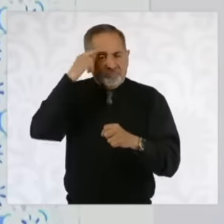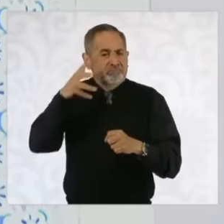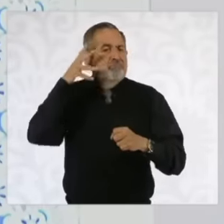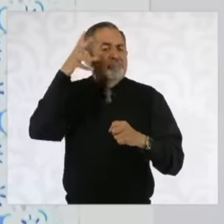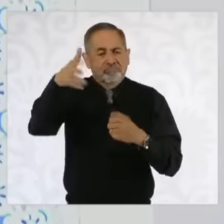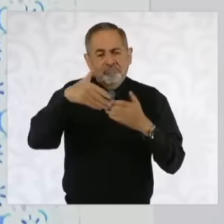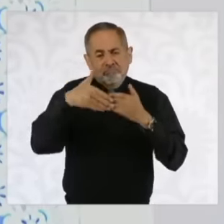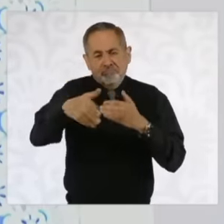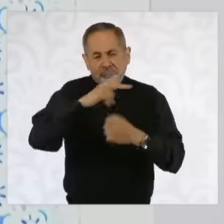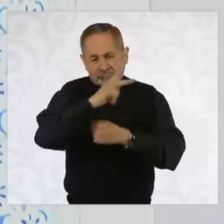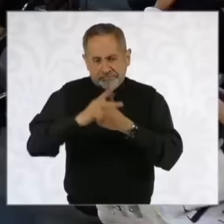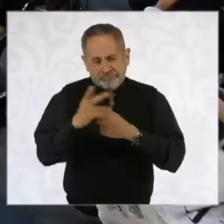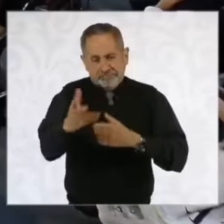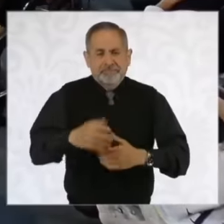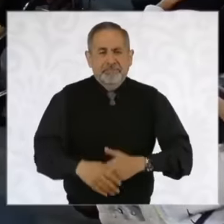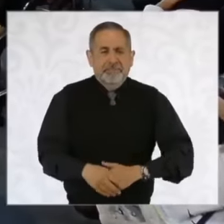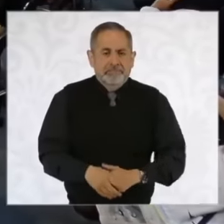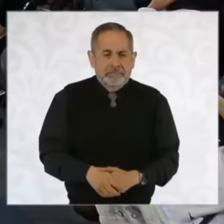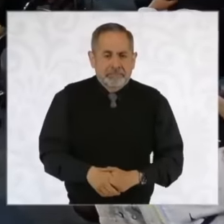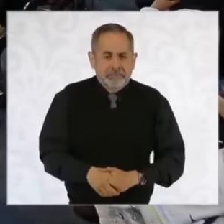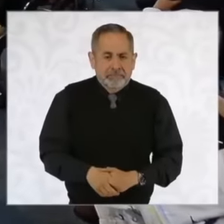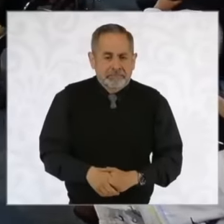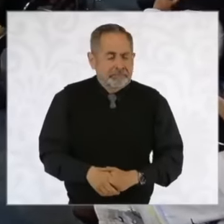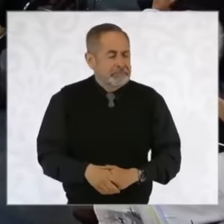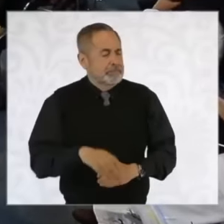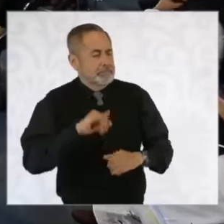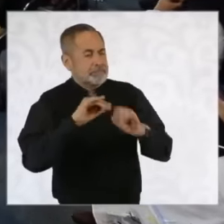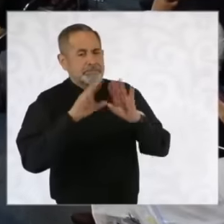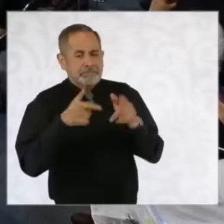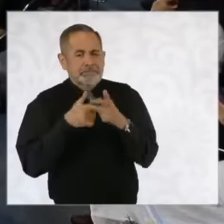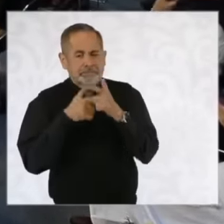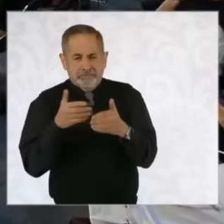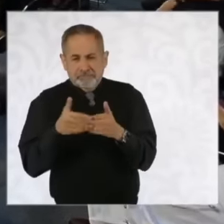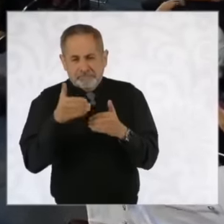for the entire country. Of course, we do continue taking steps to do what I proposed, not to be the